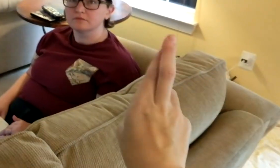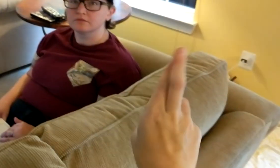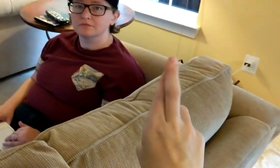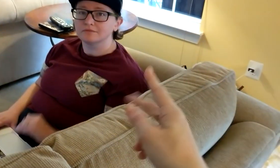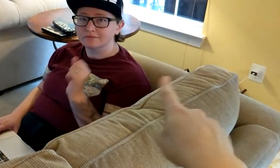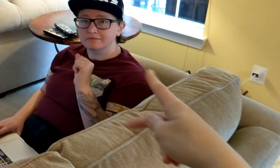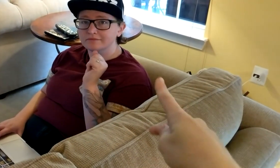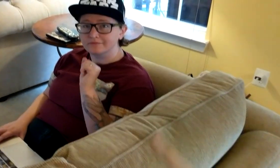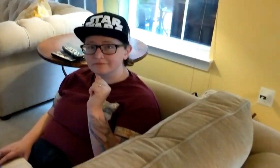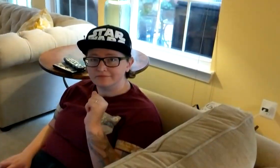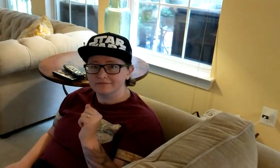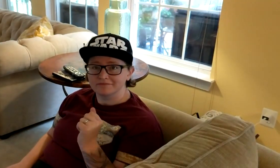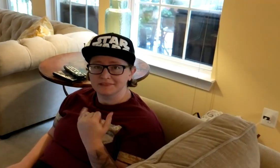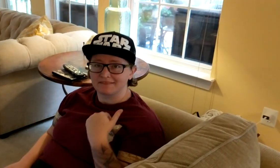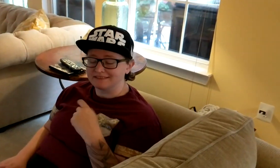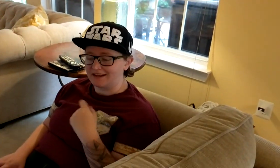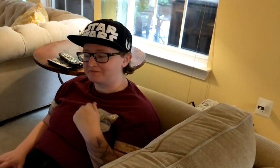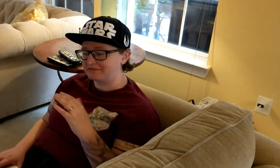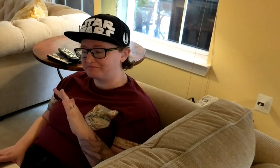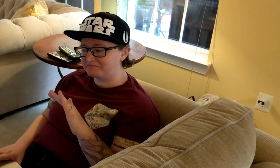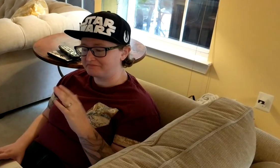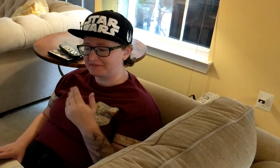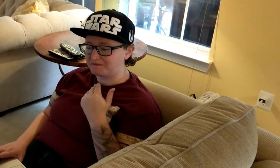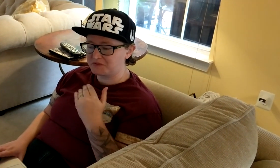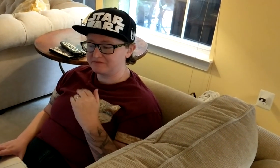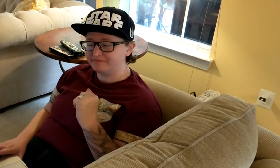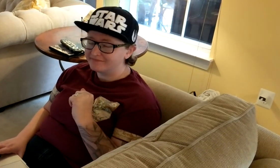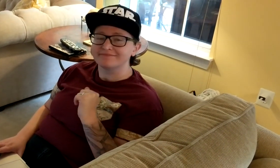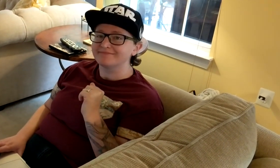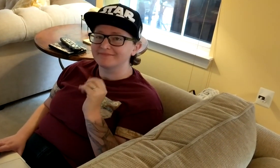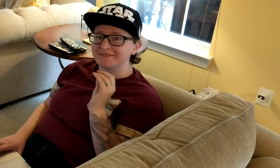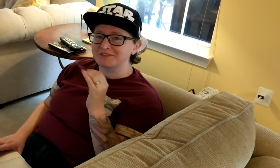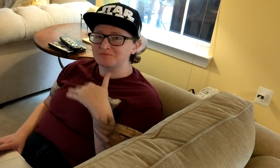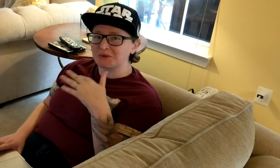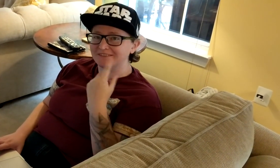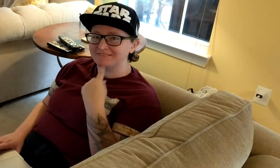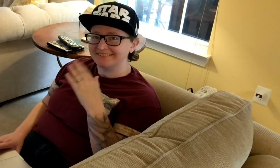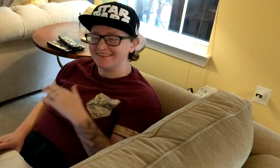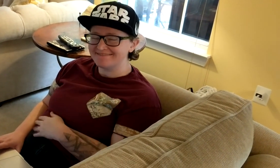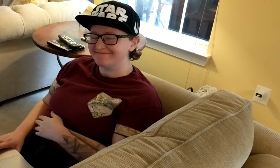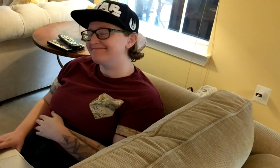Ready for the party? [JE] Yep I have some time so I'm just relaxing before I gotta put my social face on.